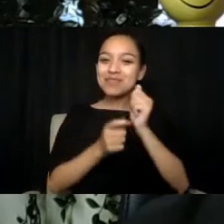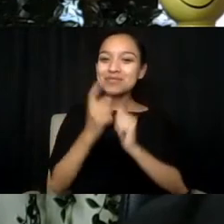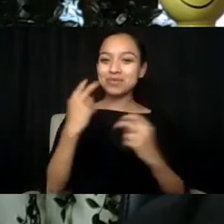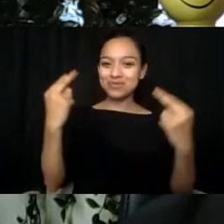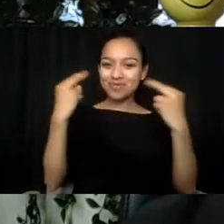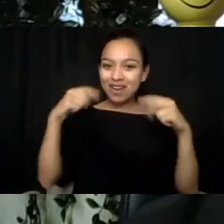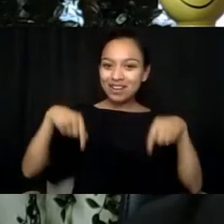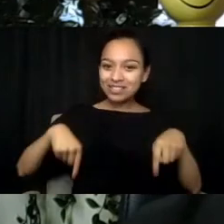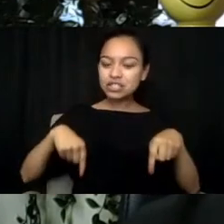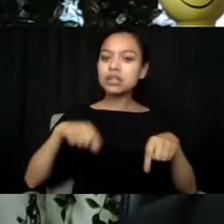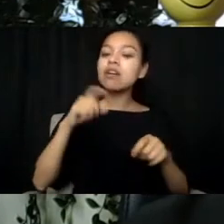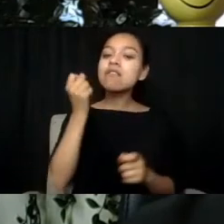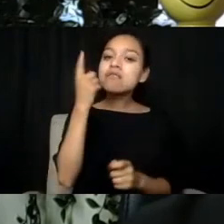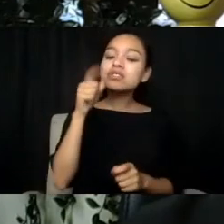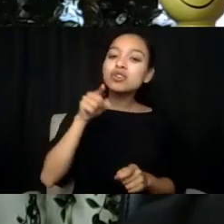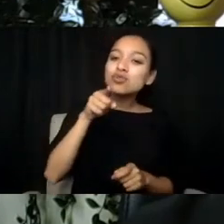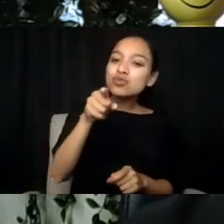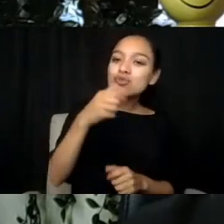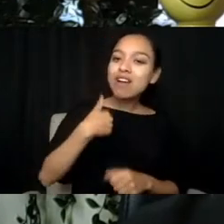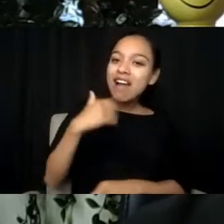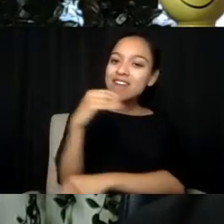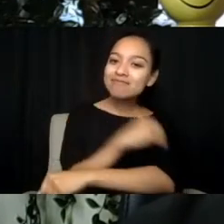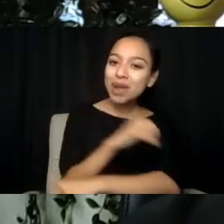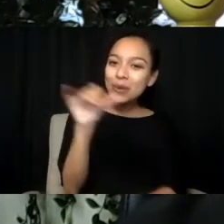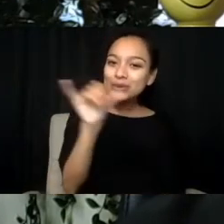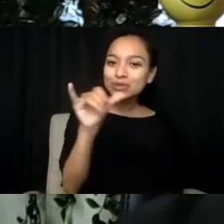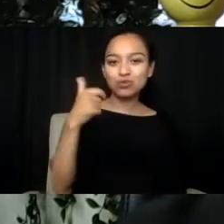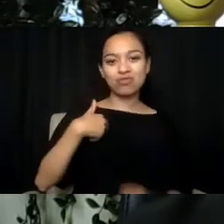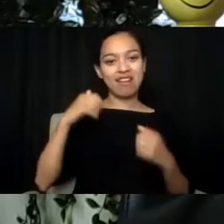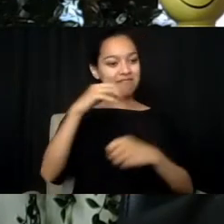You have power to change the way that we're really looking at this,